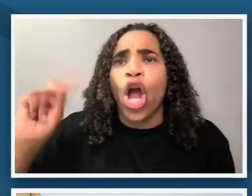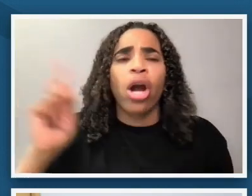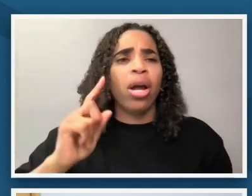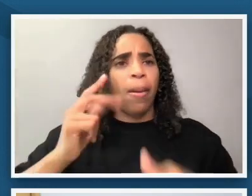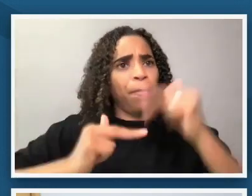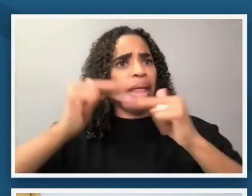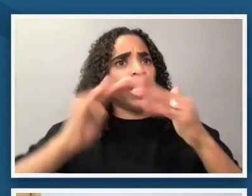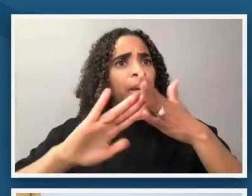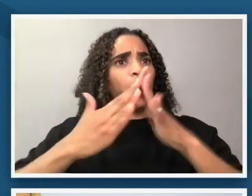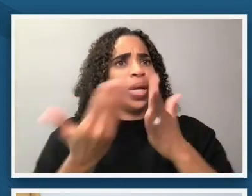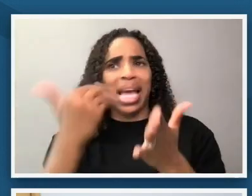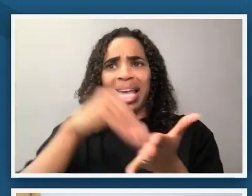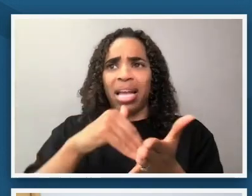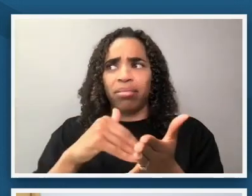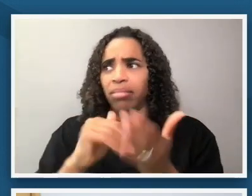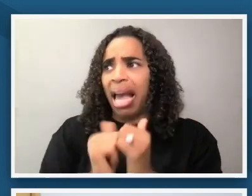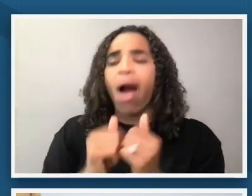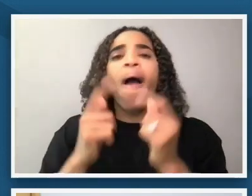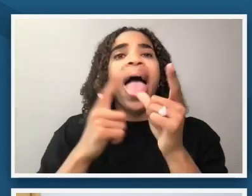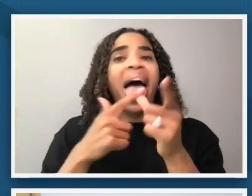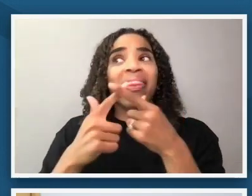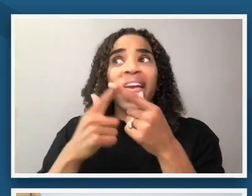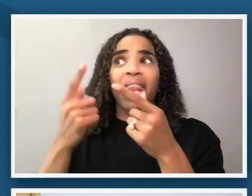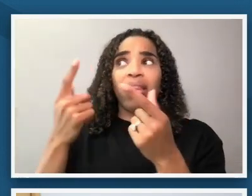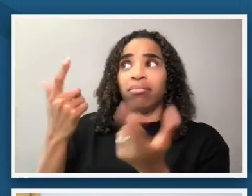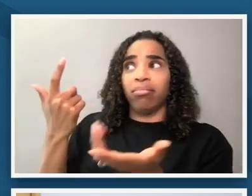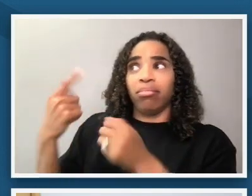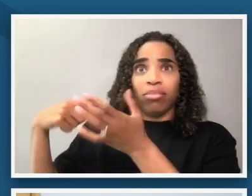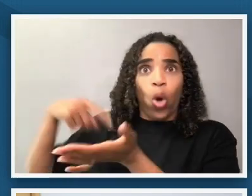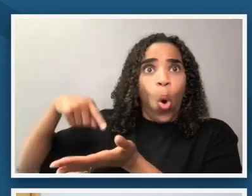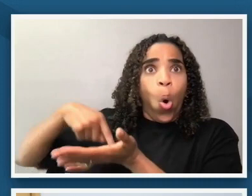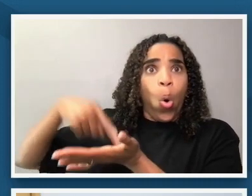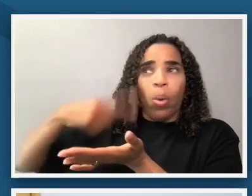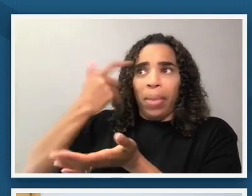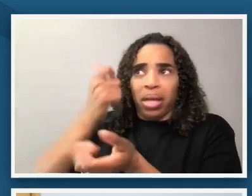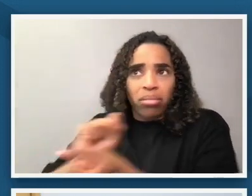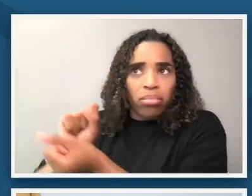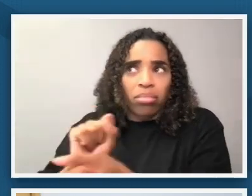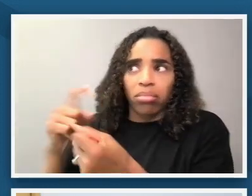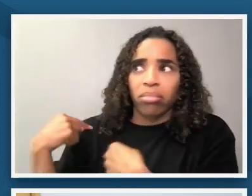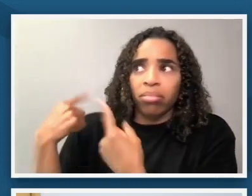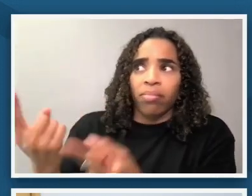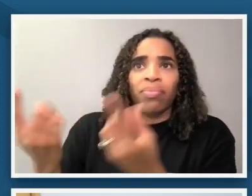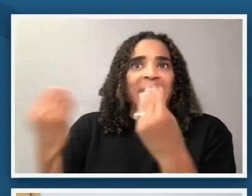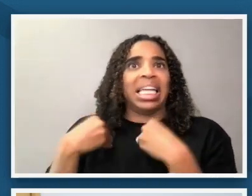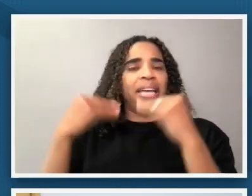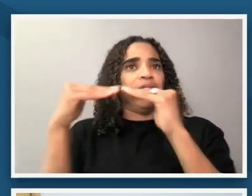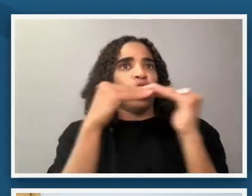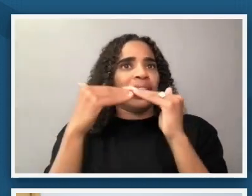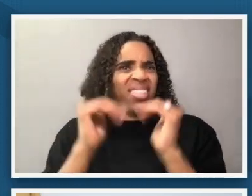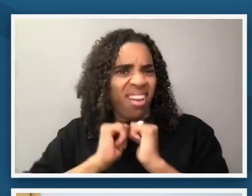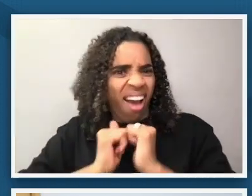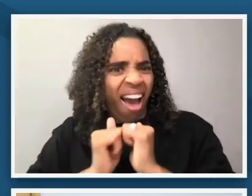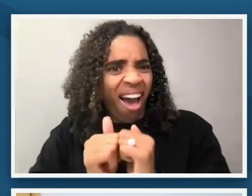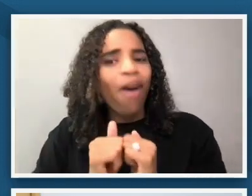justice be given to them and so when i look at this image